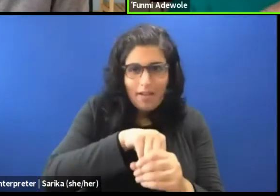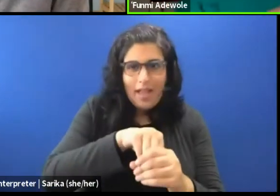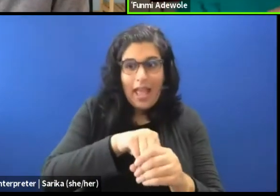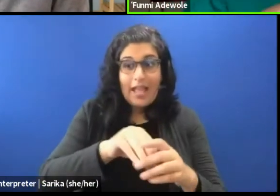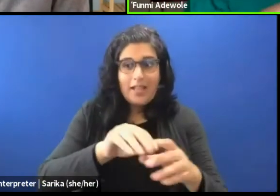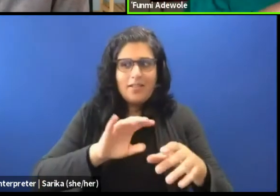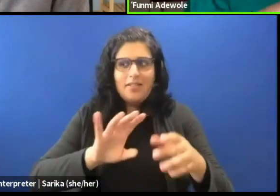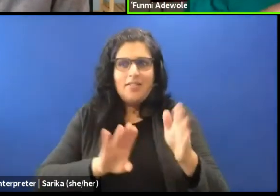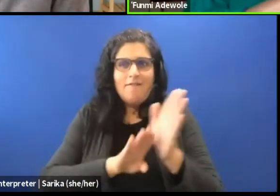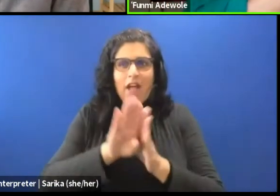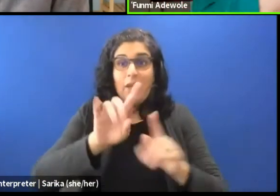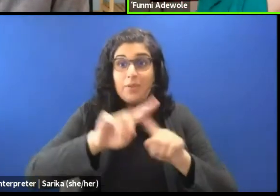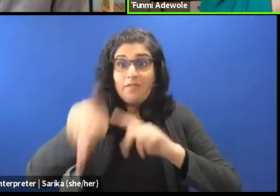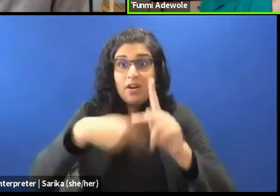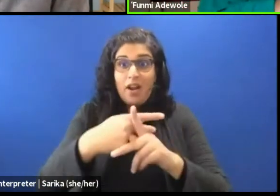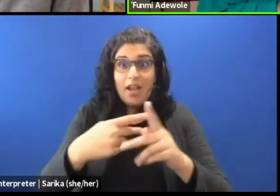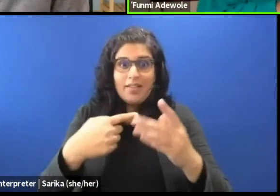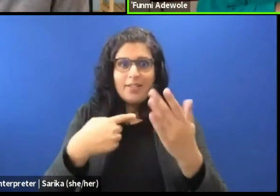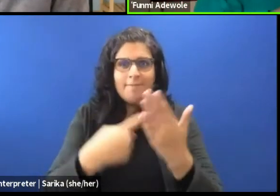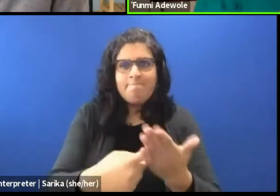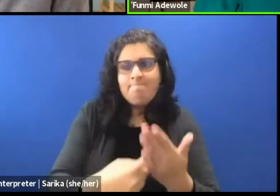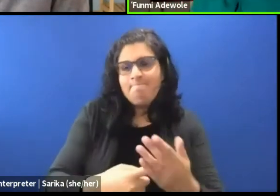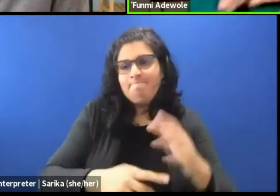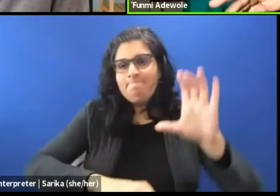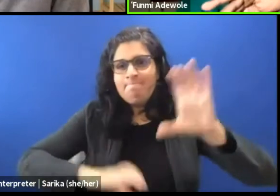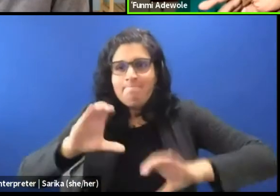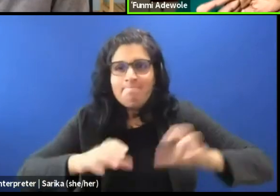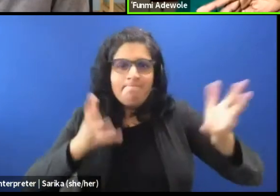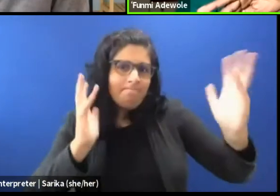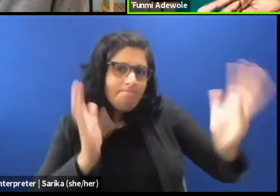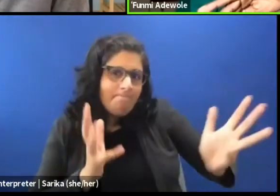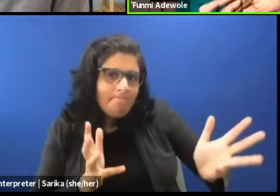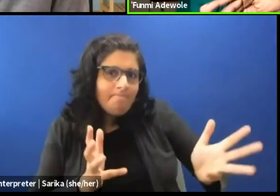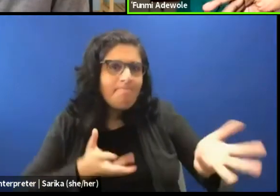with those in the public space and the community,